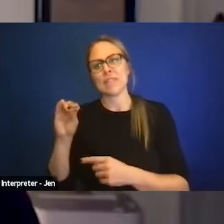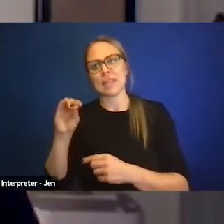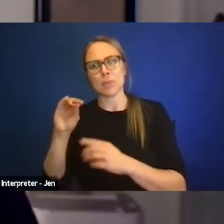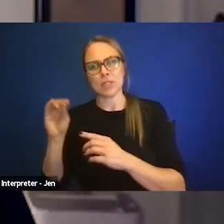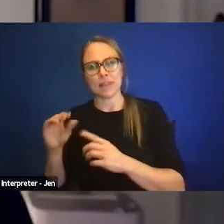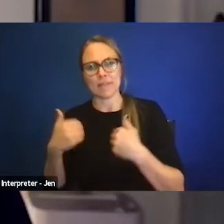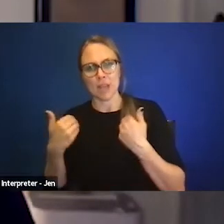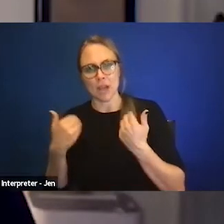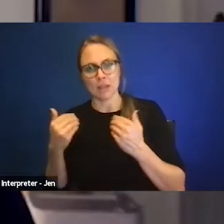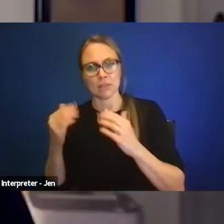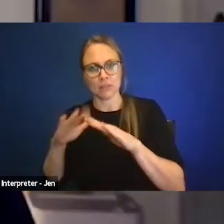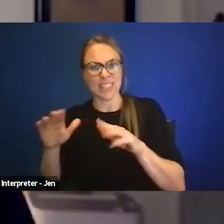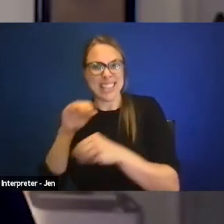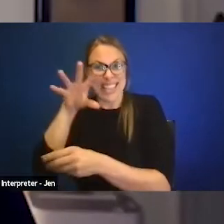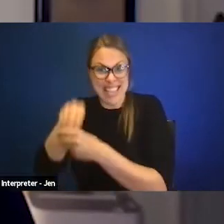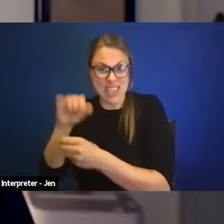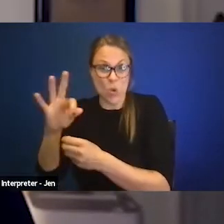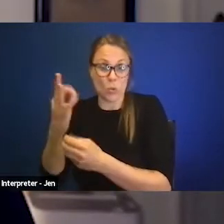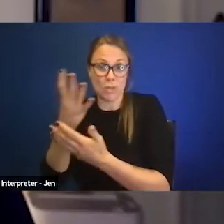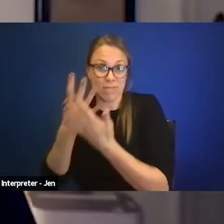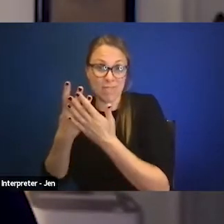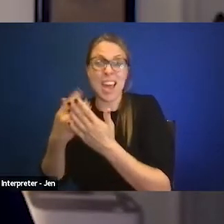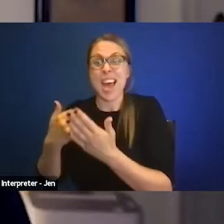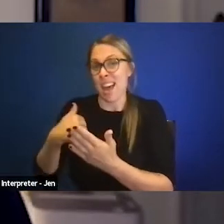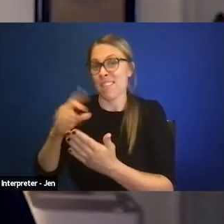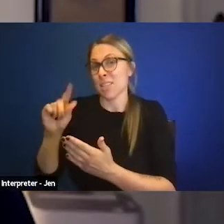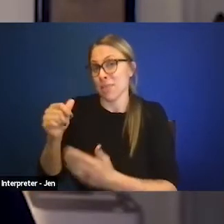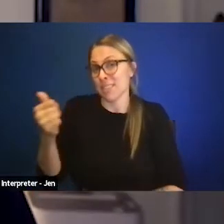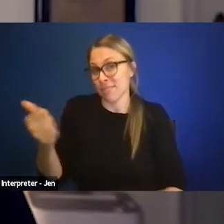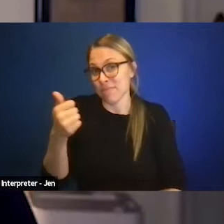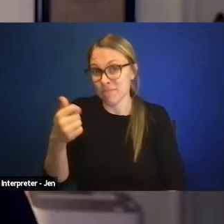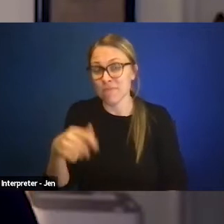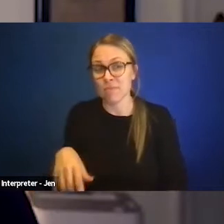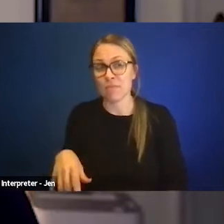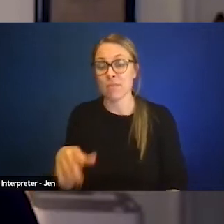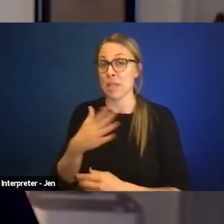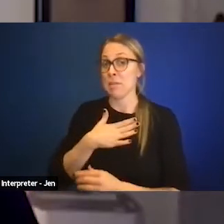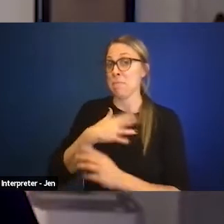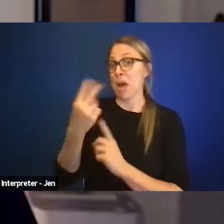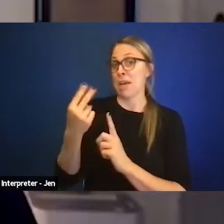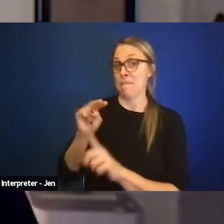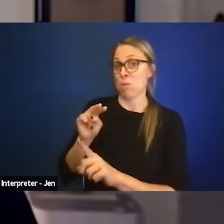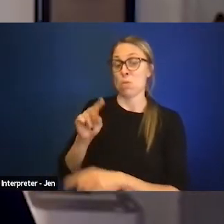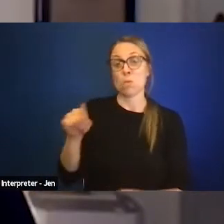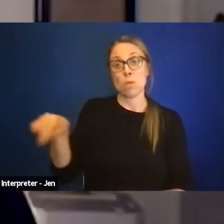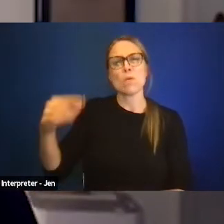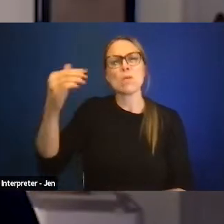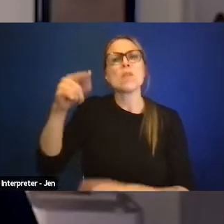in juvenile facilities have disabilities. These children, in my view, by and large were known to the schools.